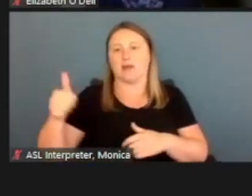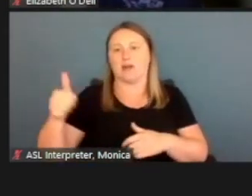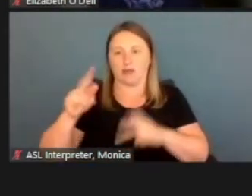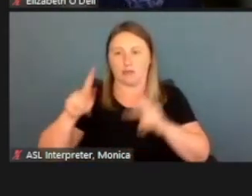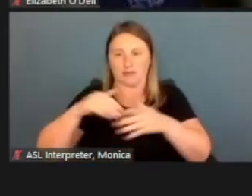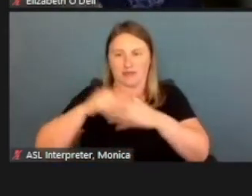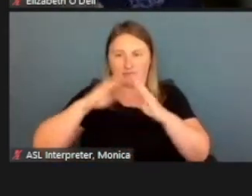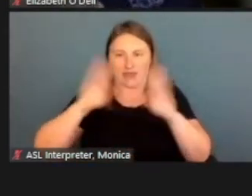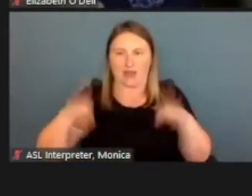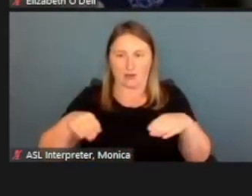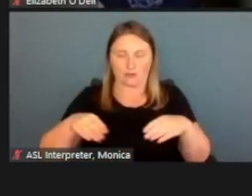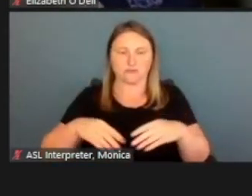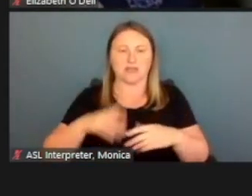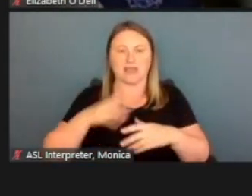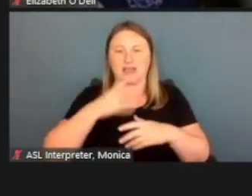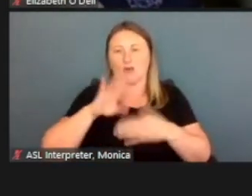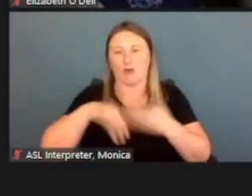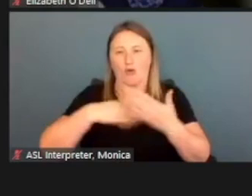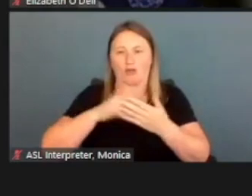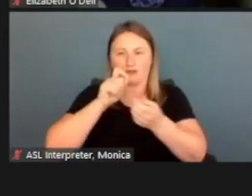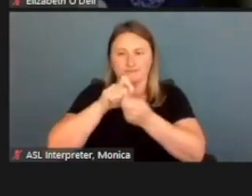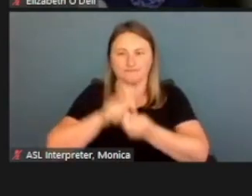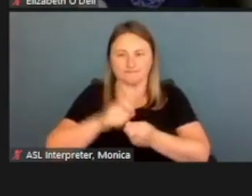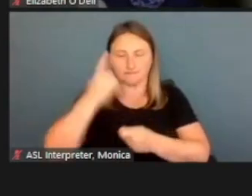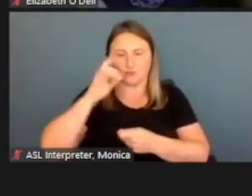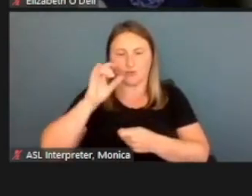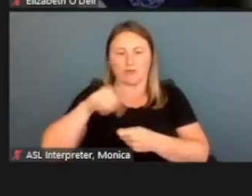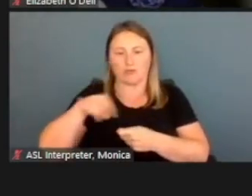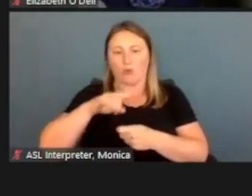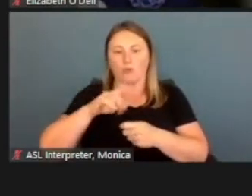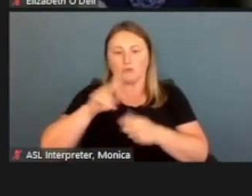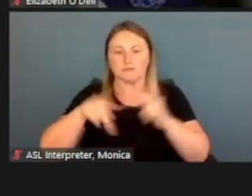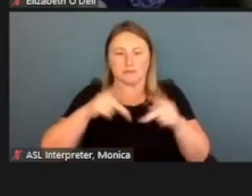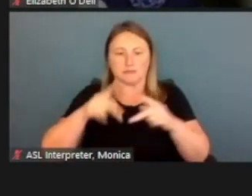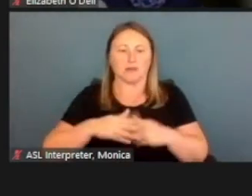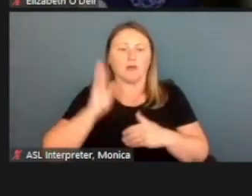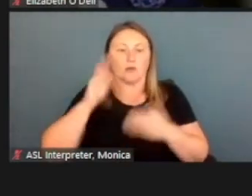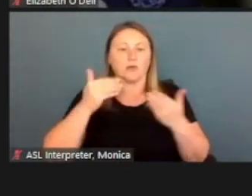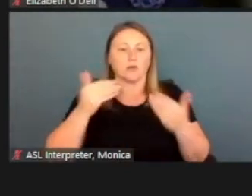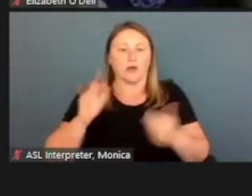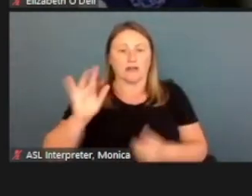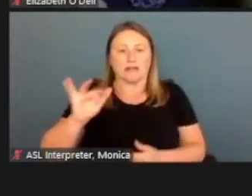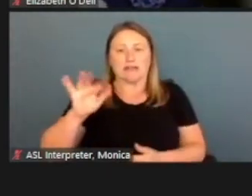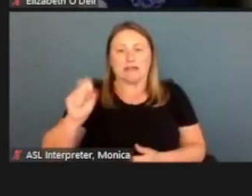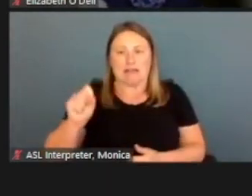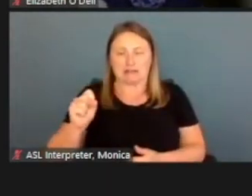And the details for them. And we'll go ahead and hit, Yes, or hit, Next.